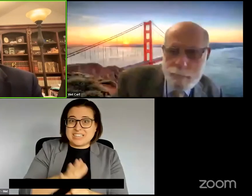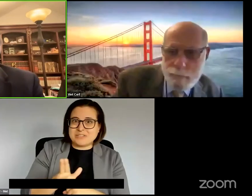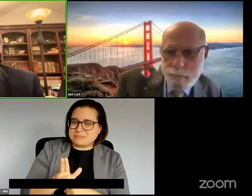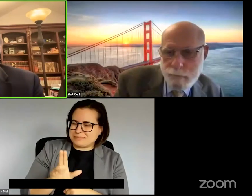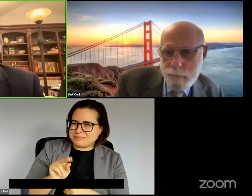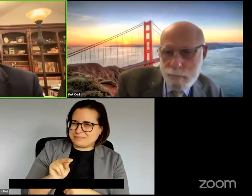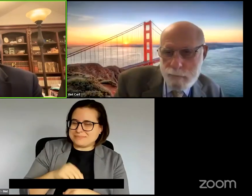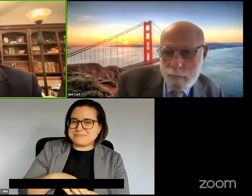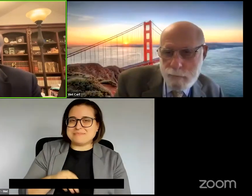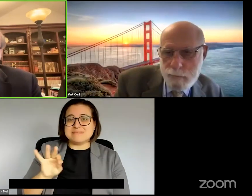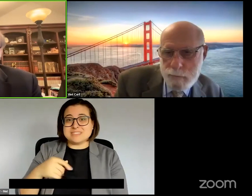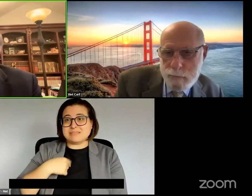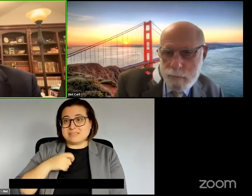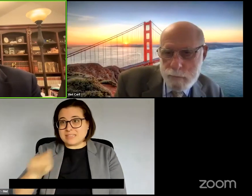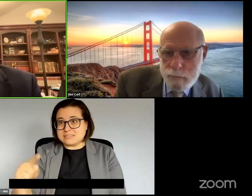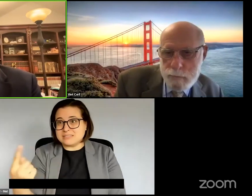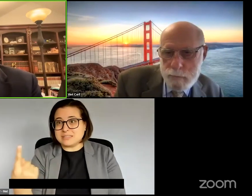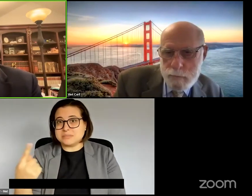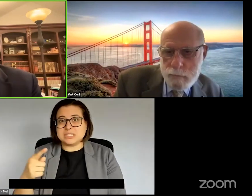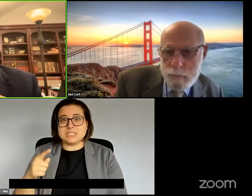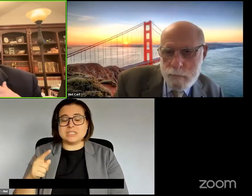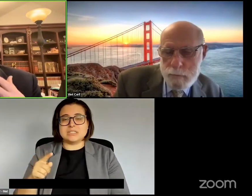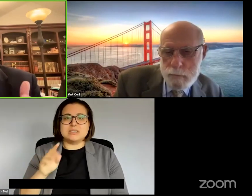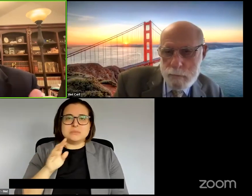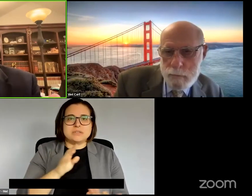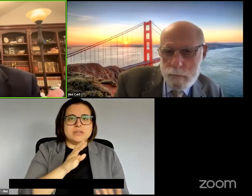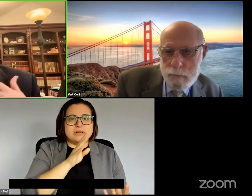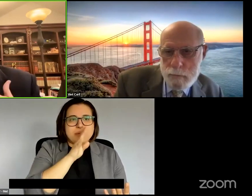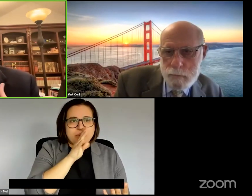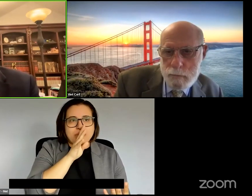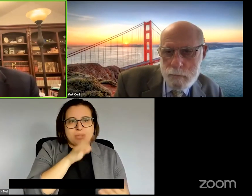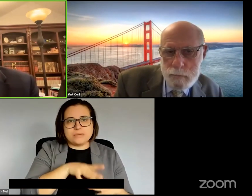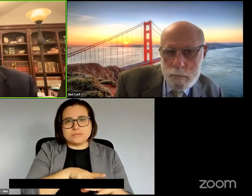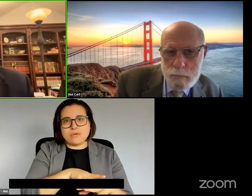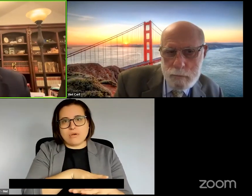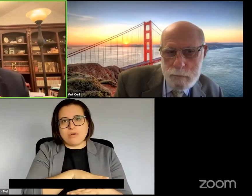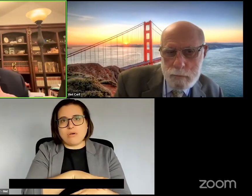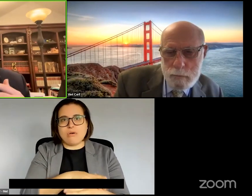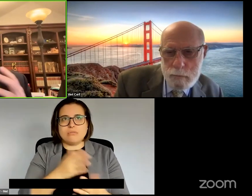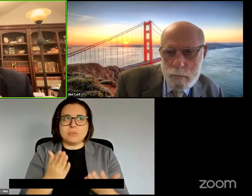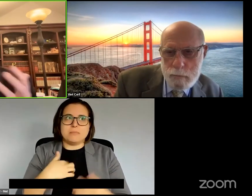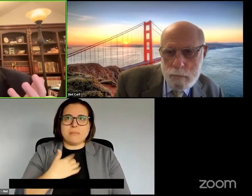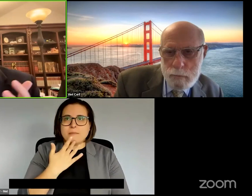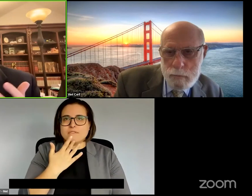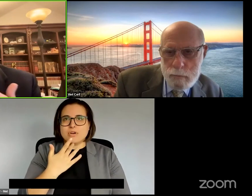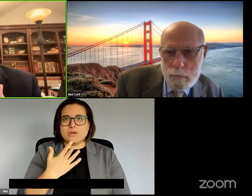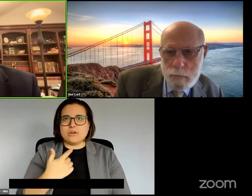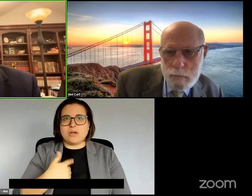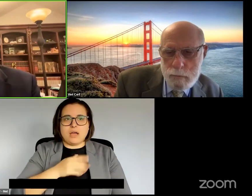something I don't want to have it sit there slowly read it back to me maybe I want to talk to it but I want it to show me back so it's going to be a mixture.